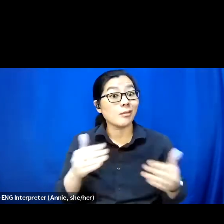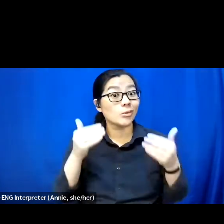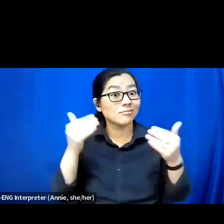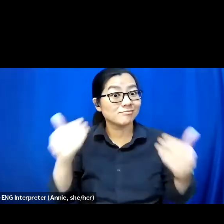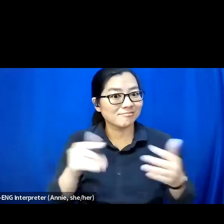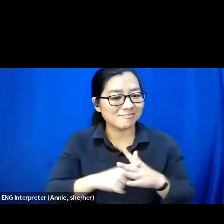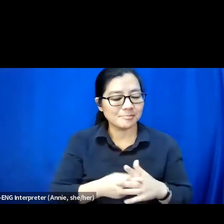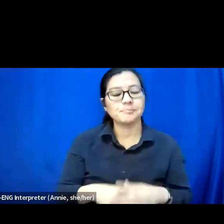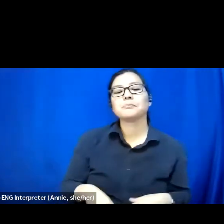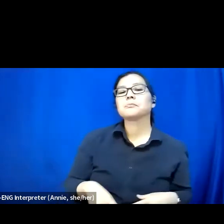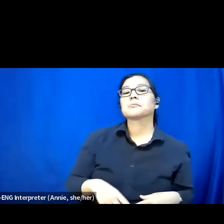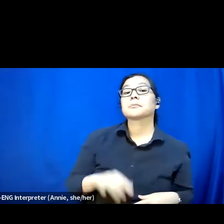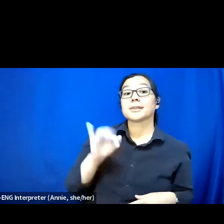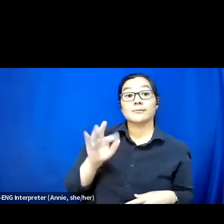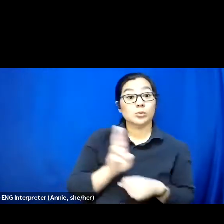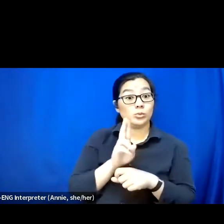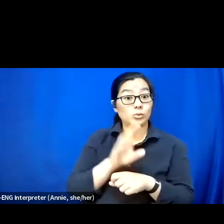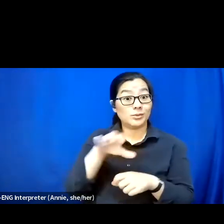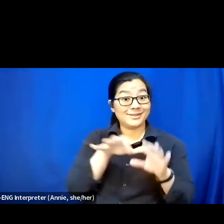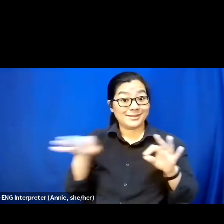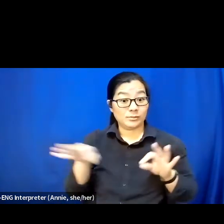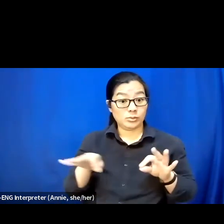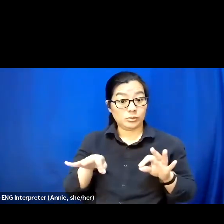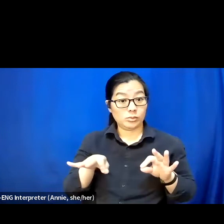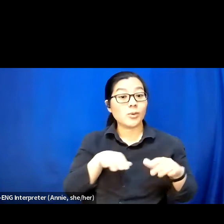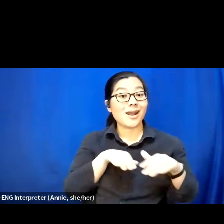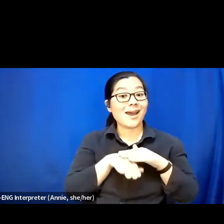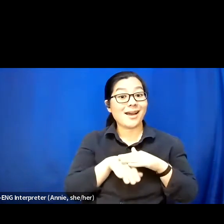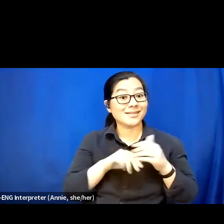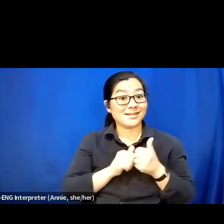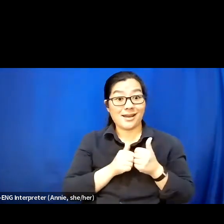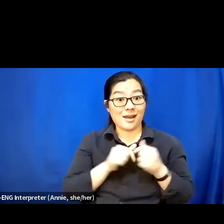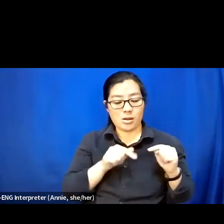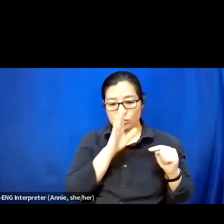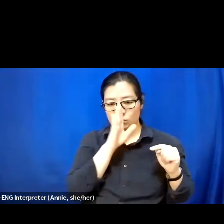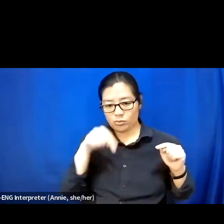If you use captions you can access captions directly here on Zoom